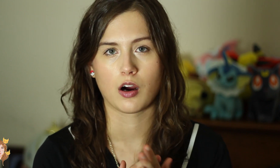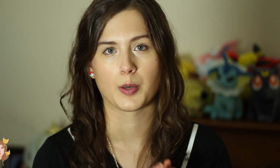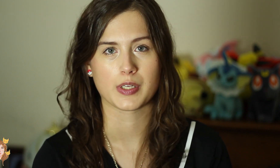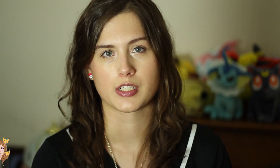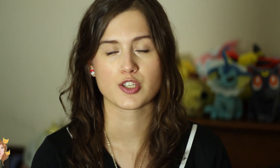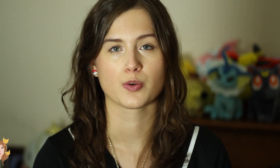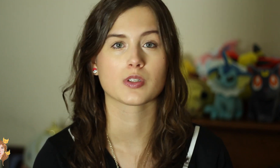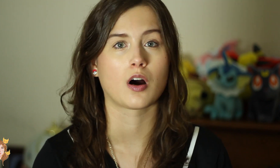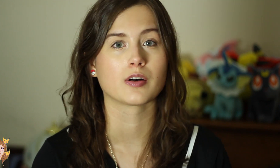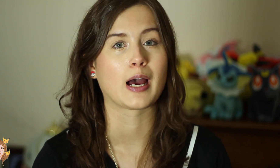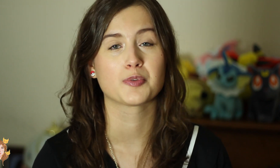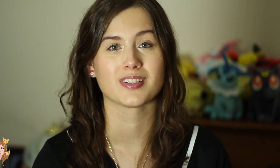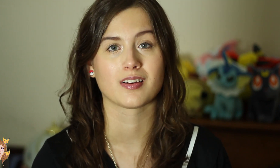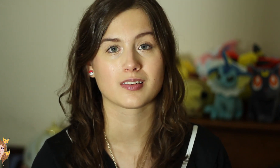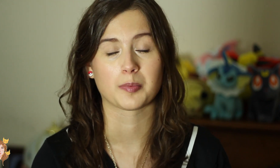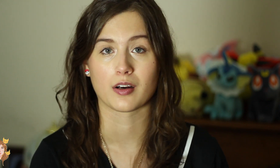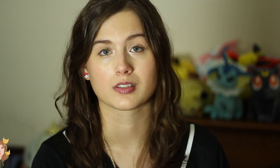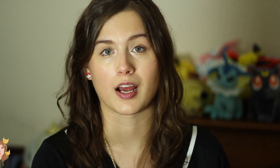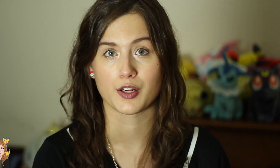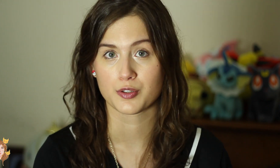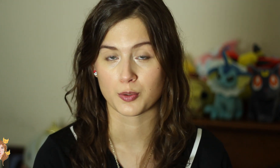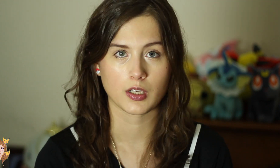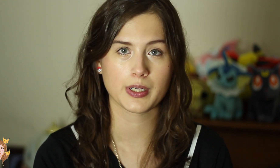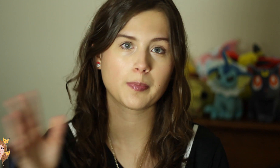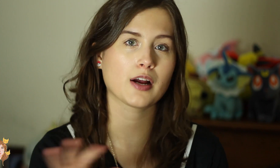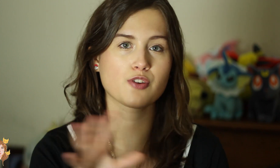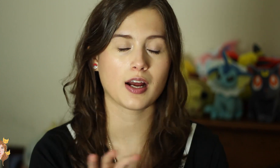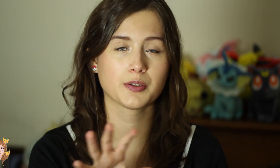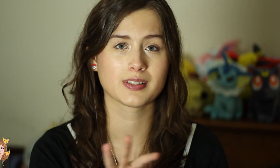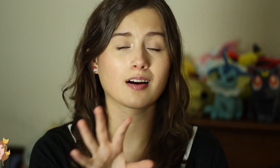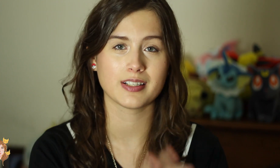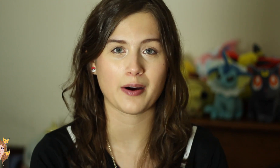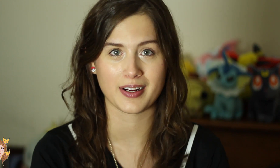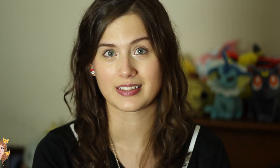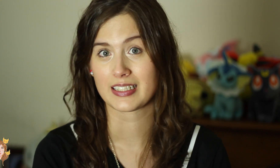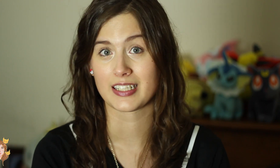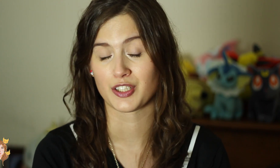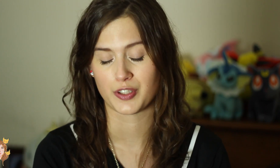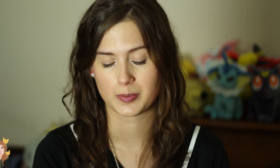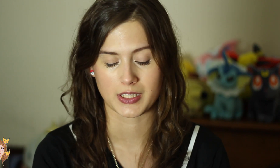Our presentation was called Captions And Subtitles At YouTube. But we can backtrack to exactly how I got this gig in the first place.